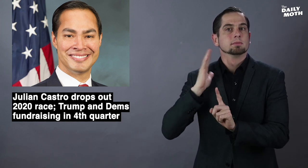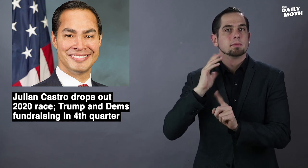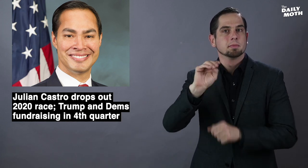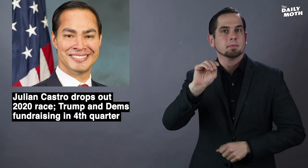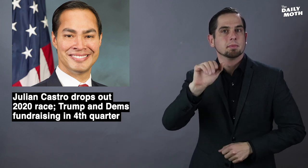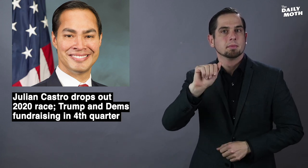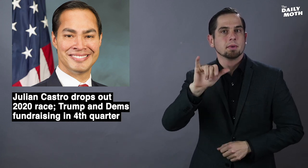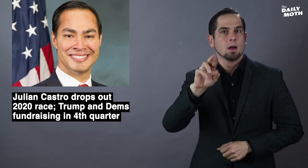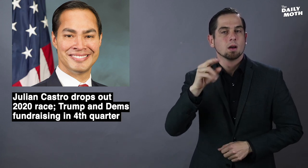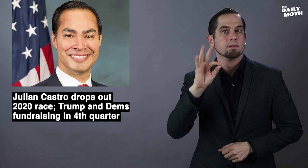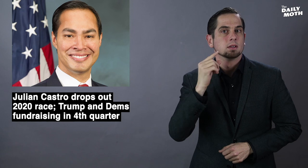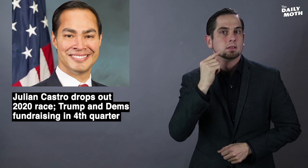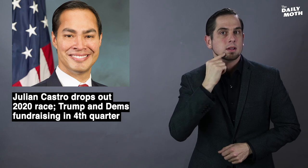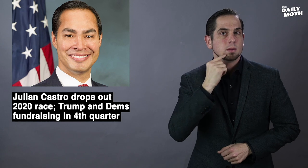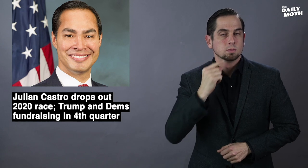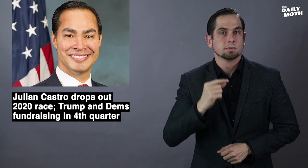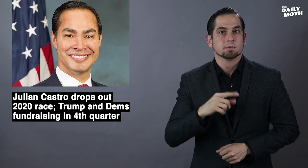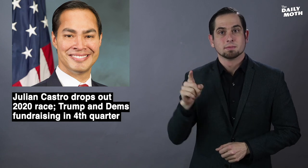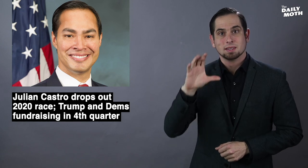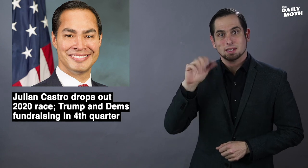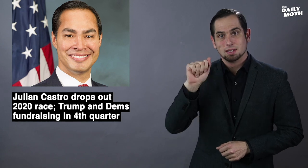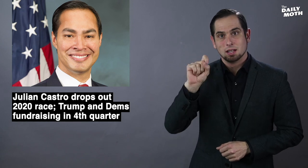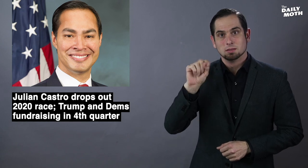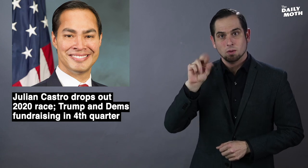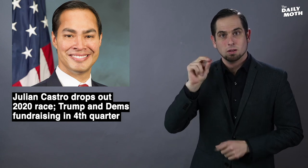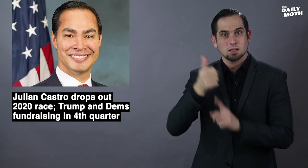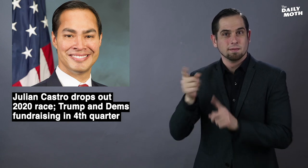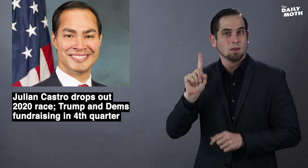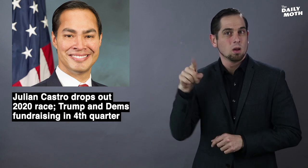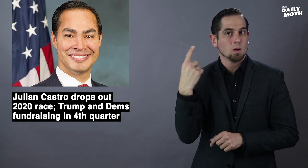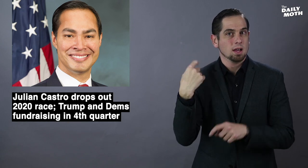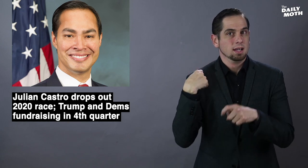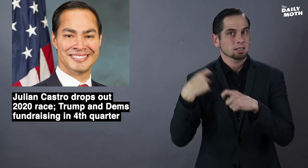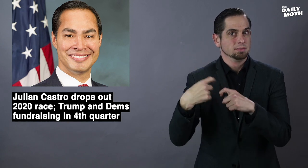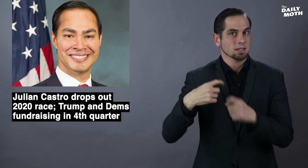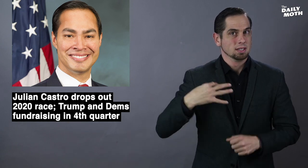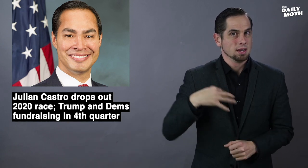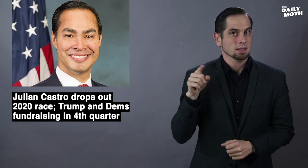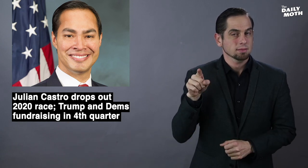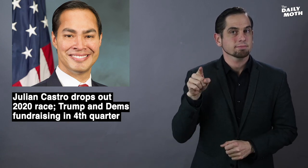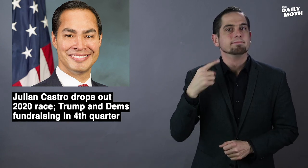was the mayor of San Antonio. Castro, who was the only Hispanic candidate,